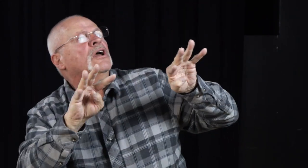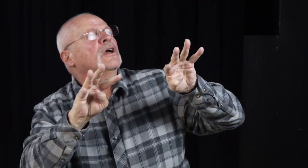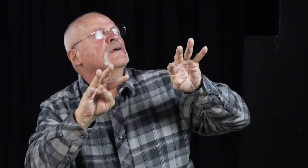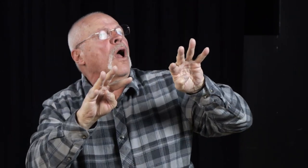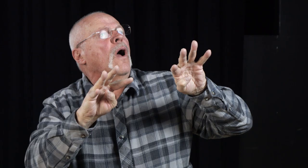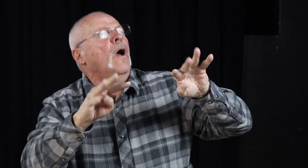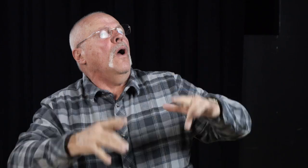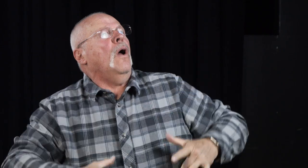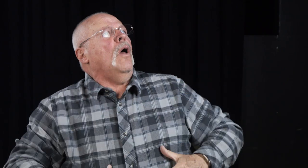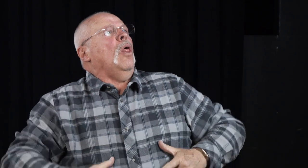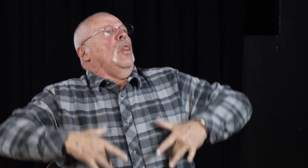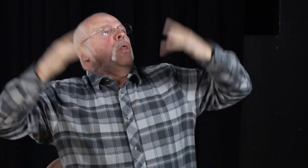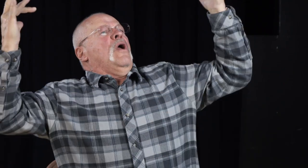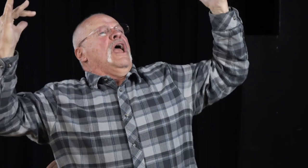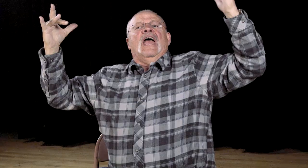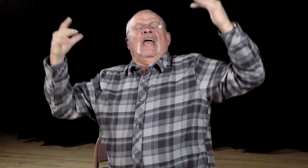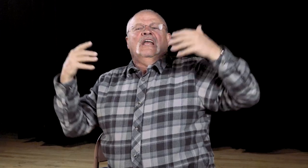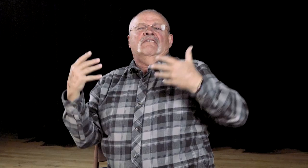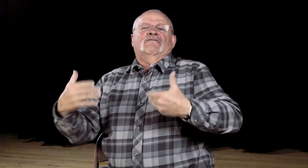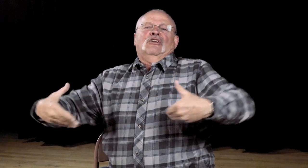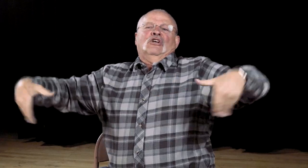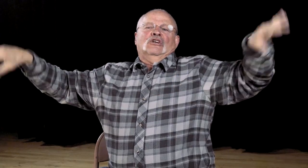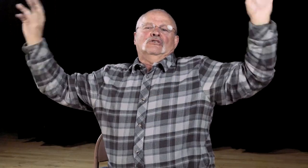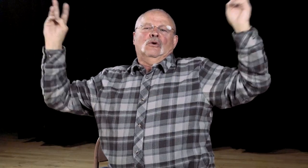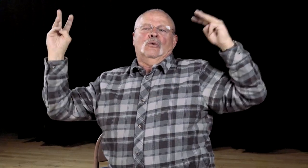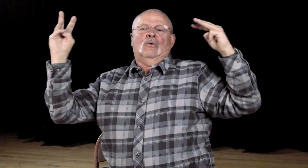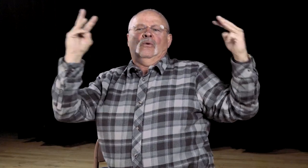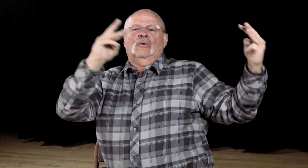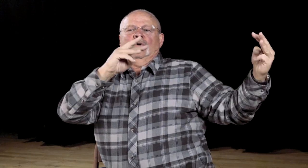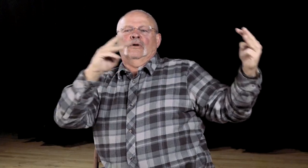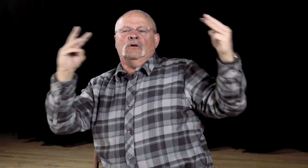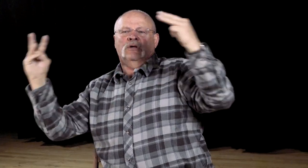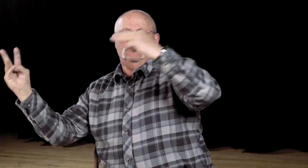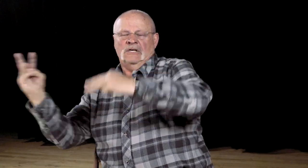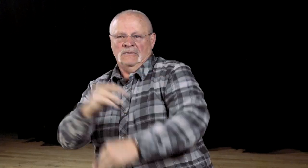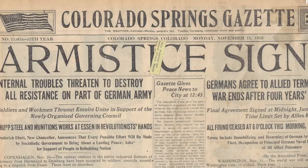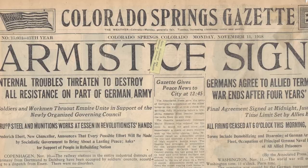and the staff and students watching below were overjoyed because they knew it meant the war was over.